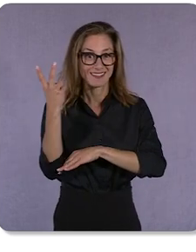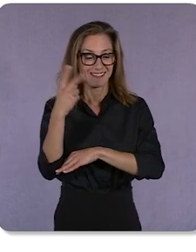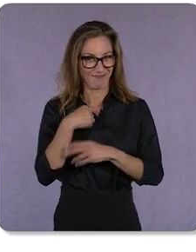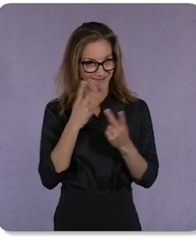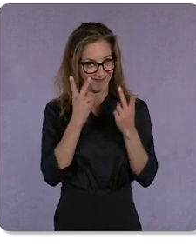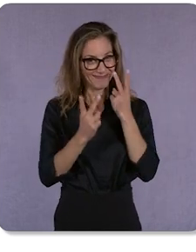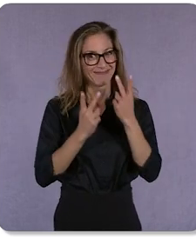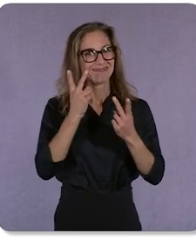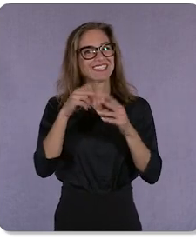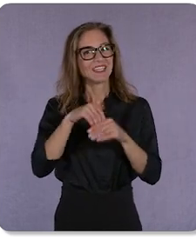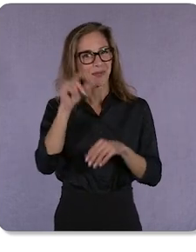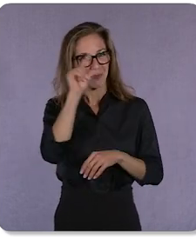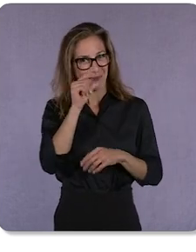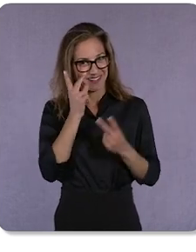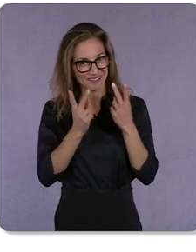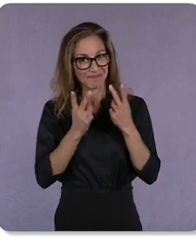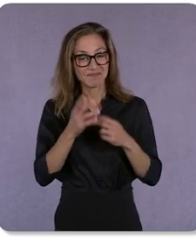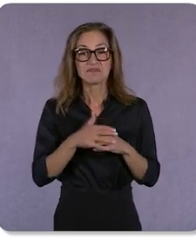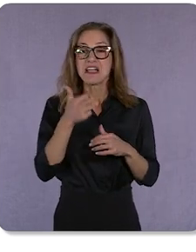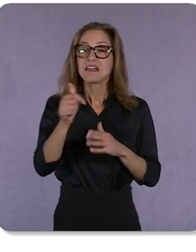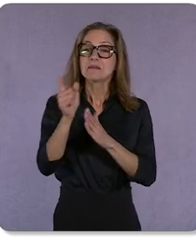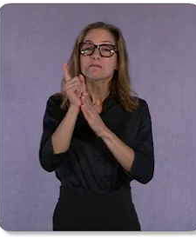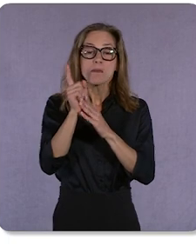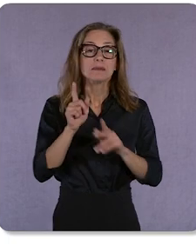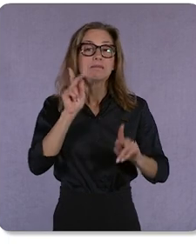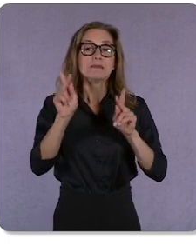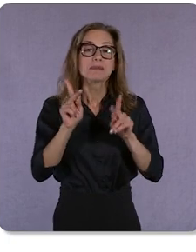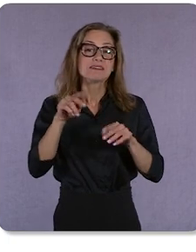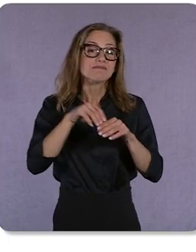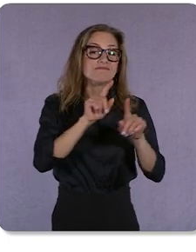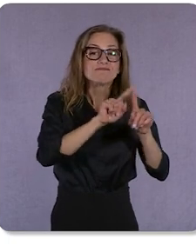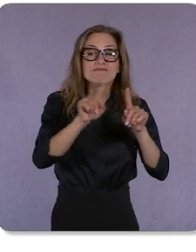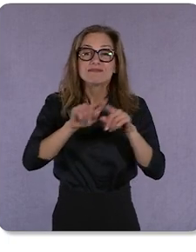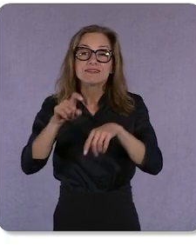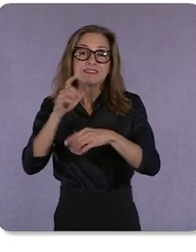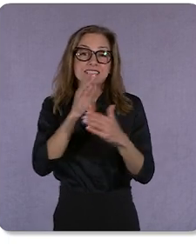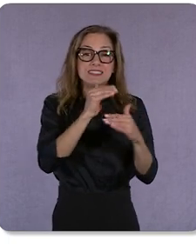At any given moment, people are in different stages across a variety of journeys,